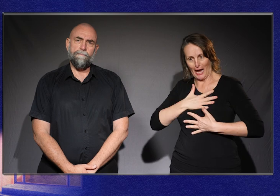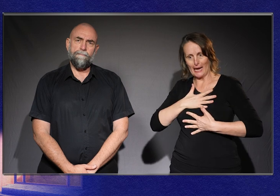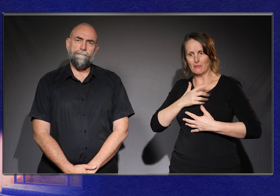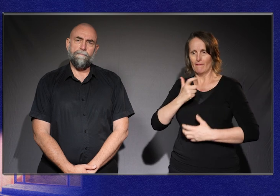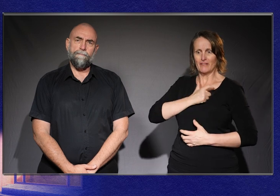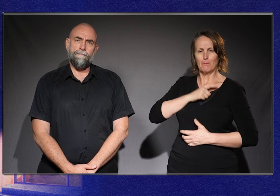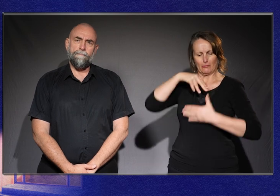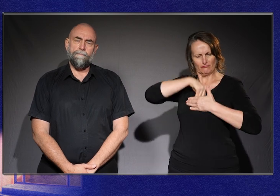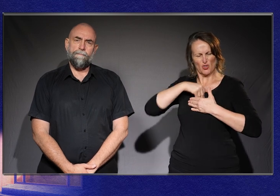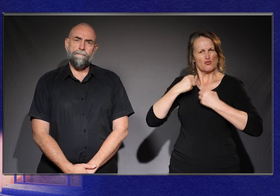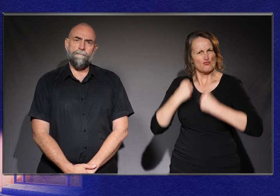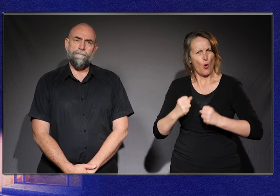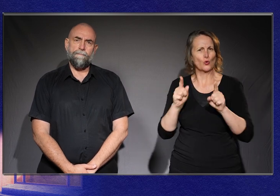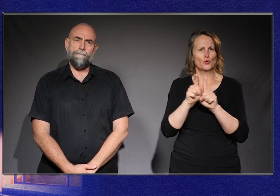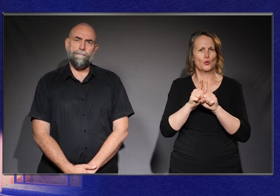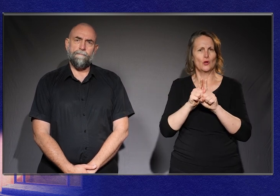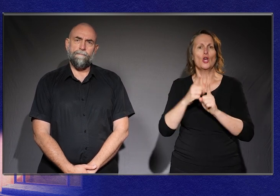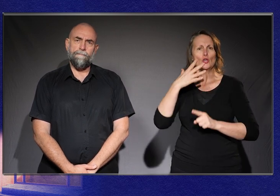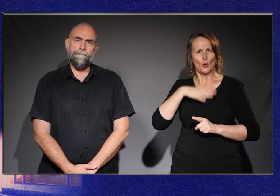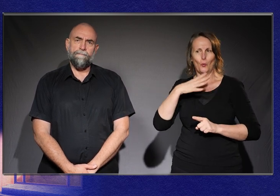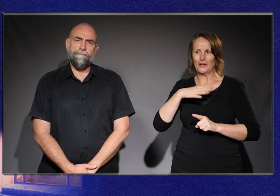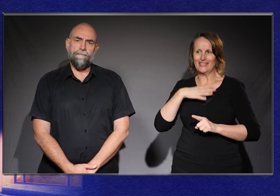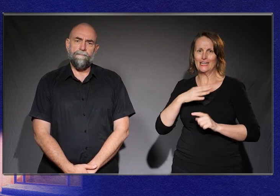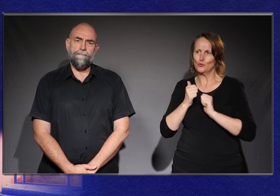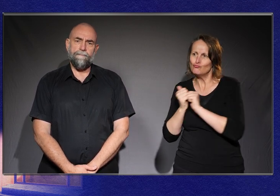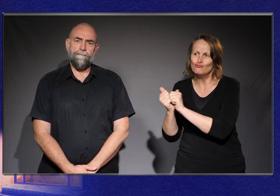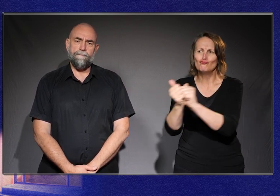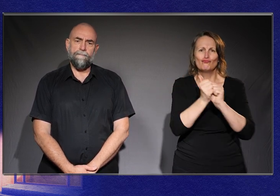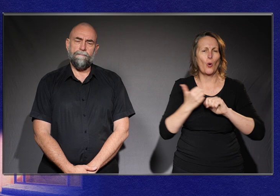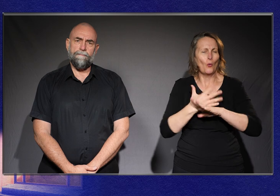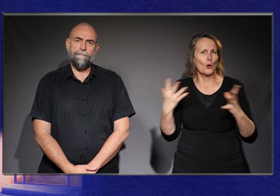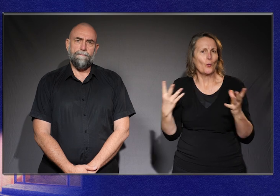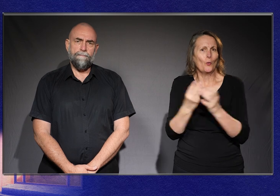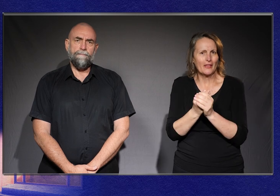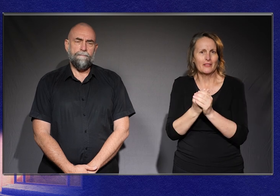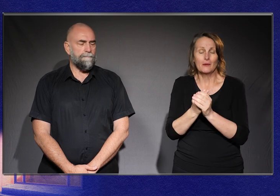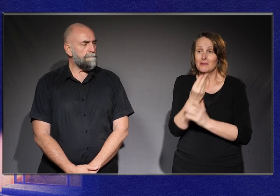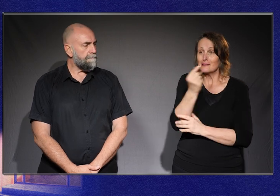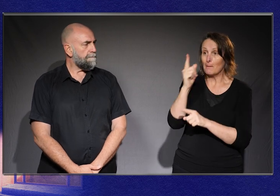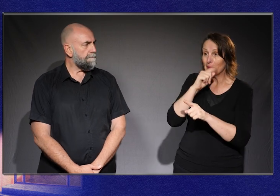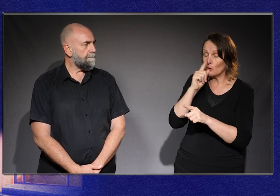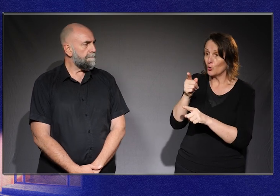And sometimes in solidarity, we have to carry that hope for people, as they begin to sort